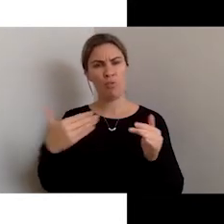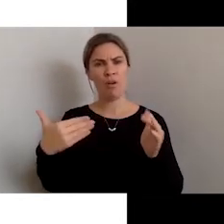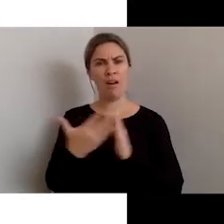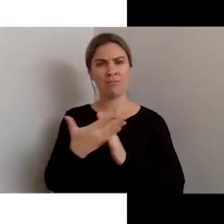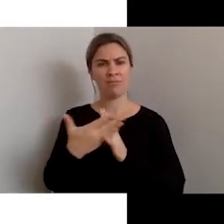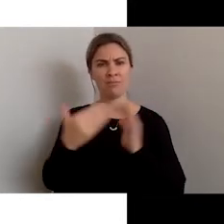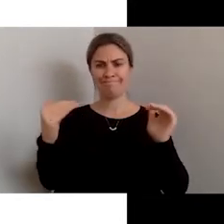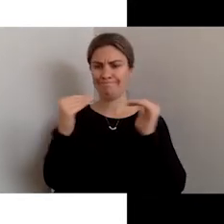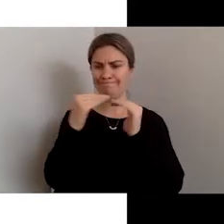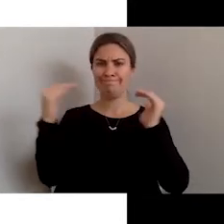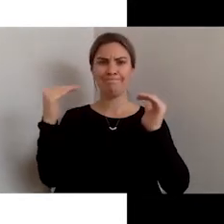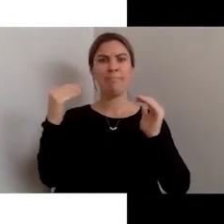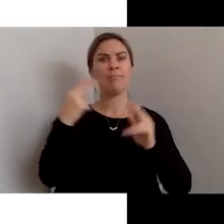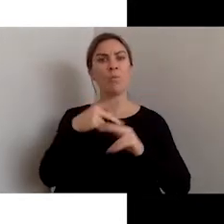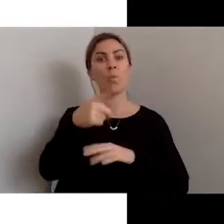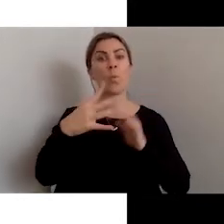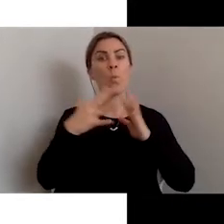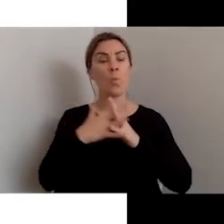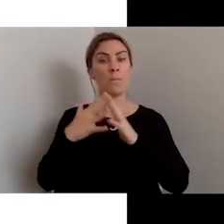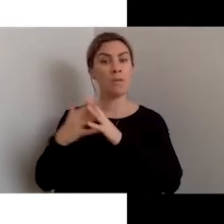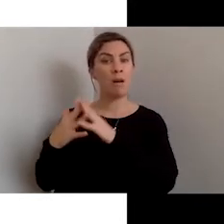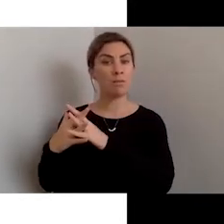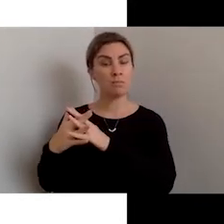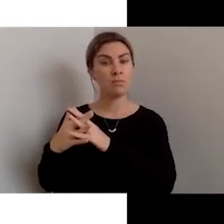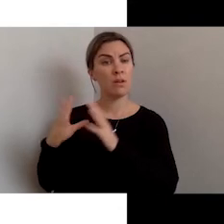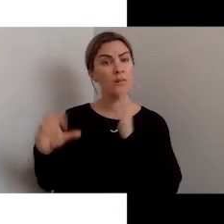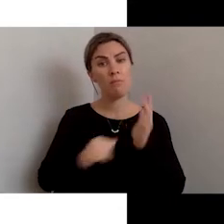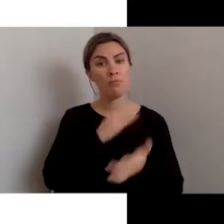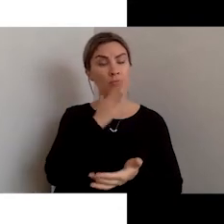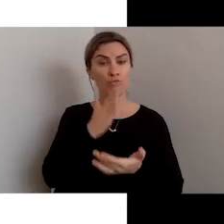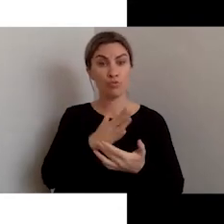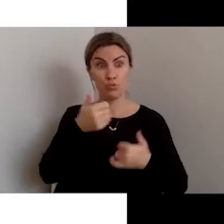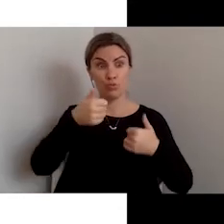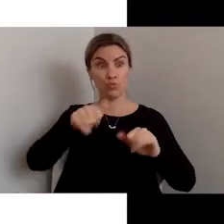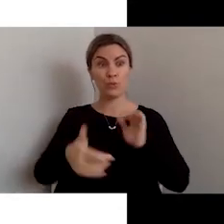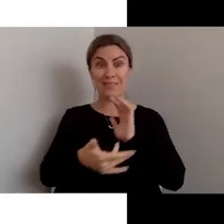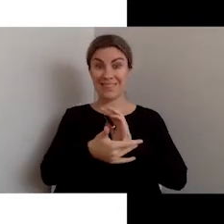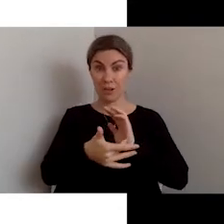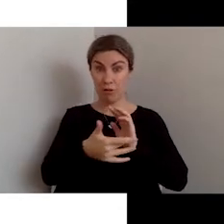people created through using accessible technology, design and